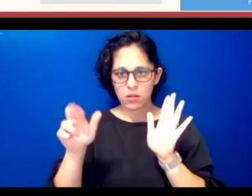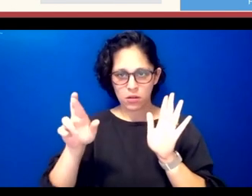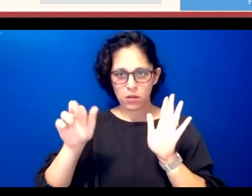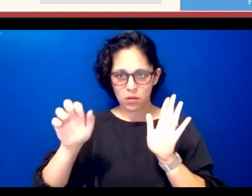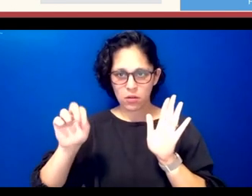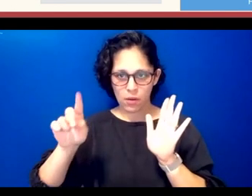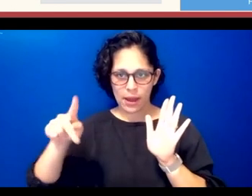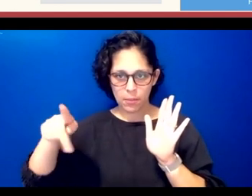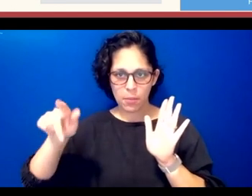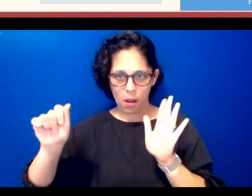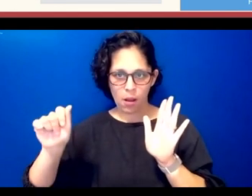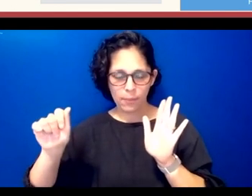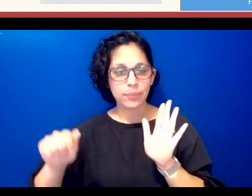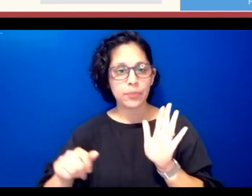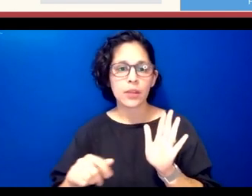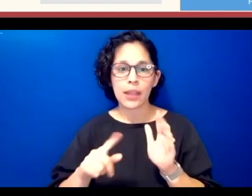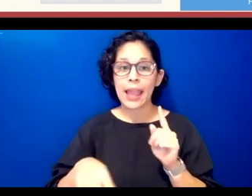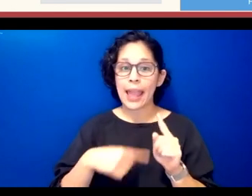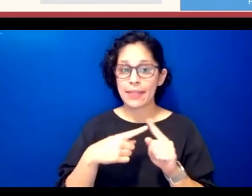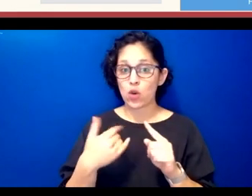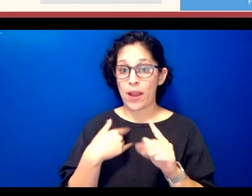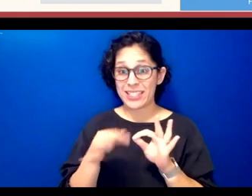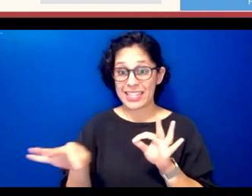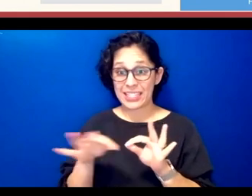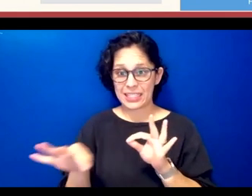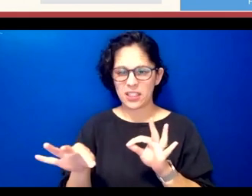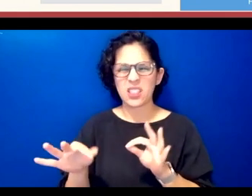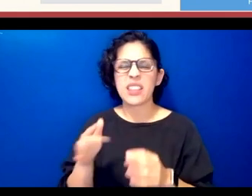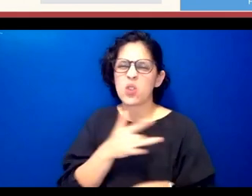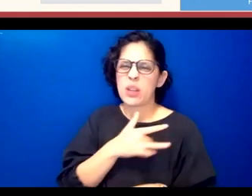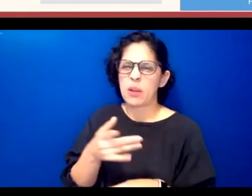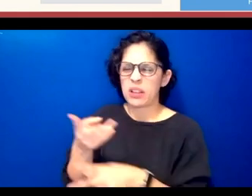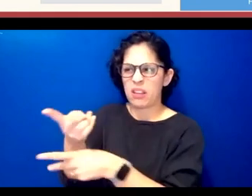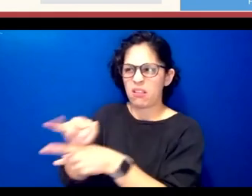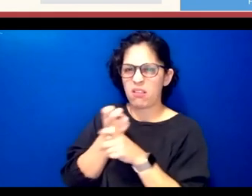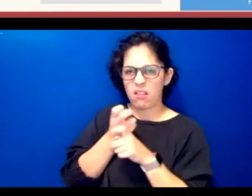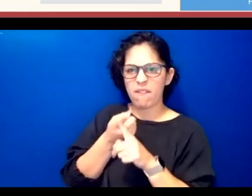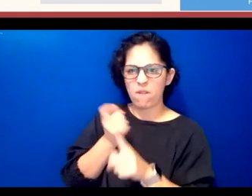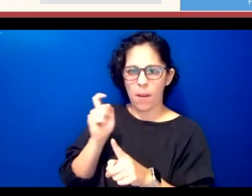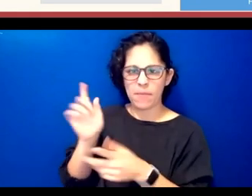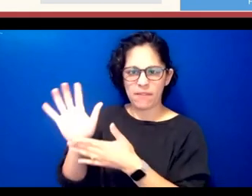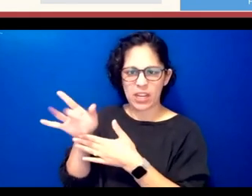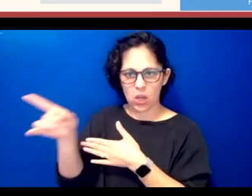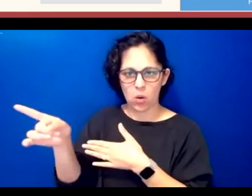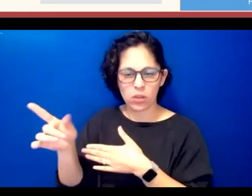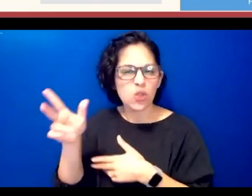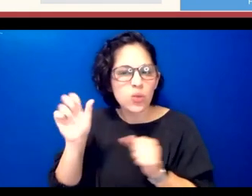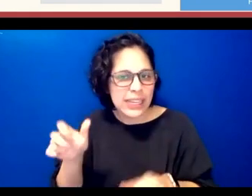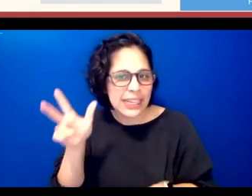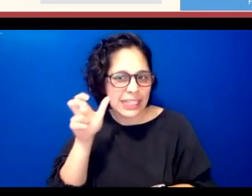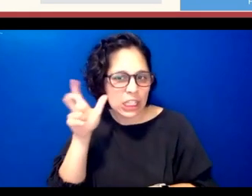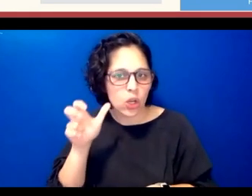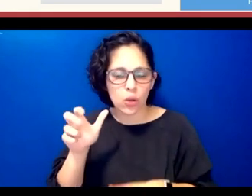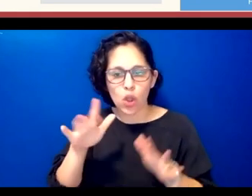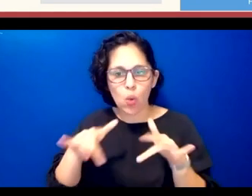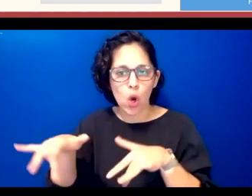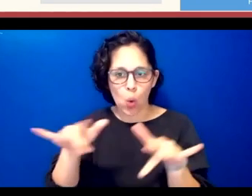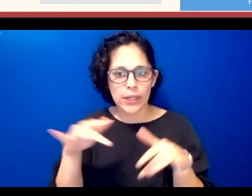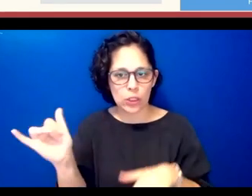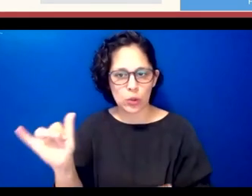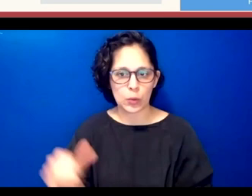lines from the video mr46 and you can hear the recording